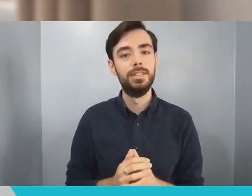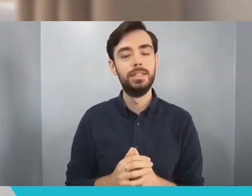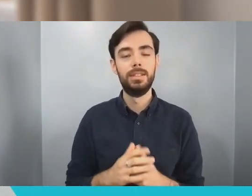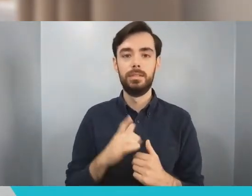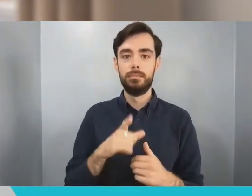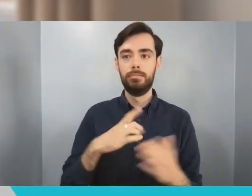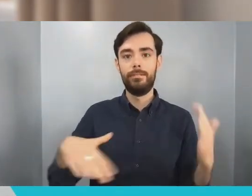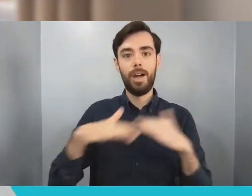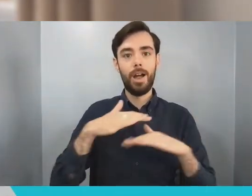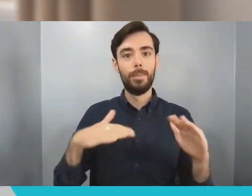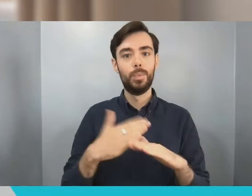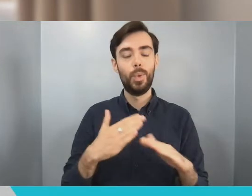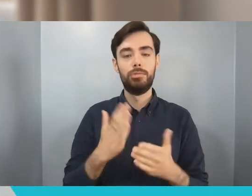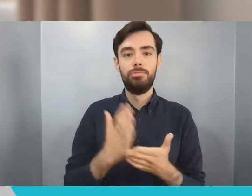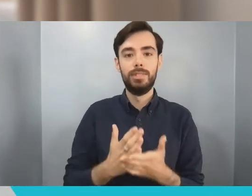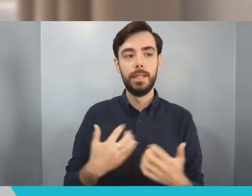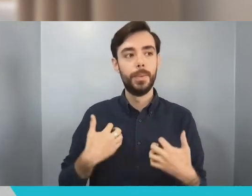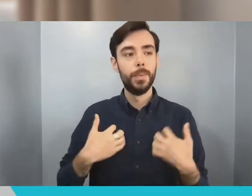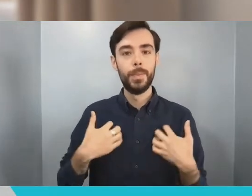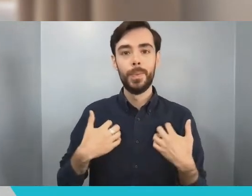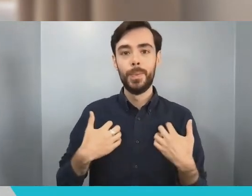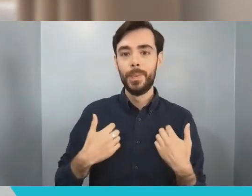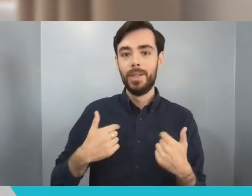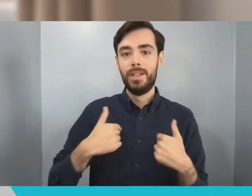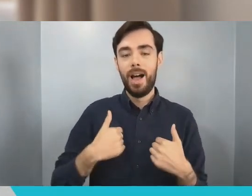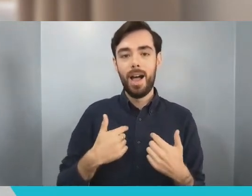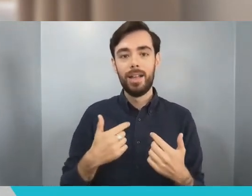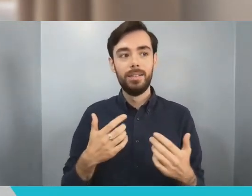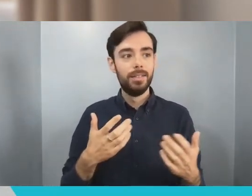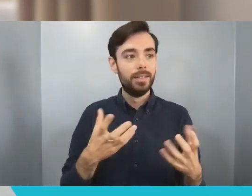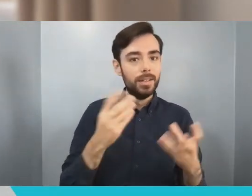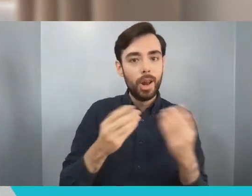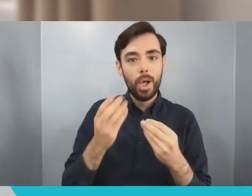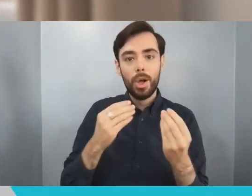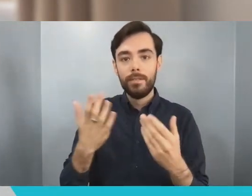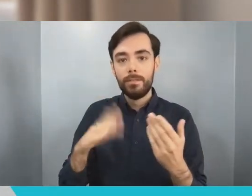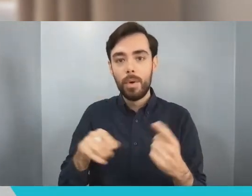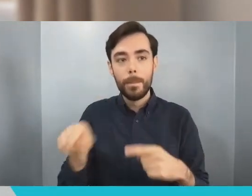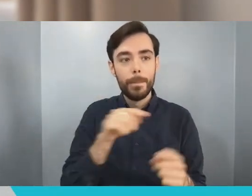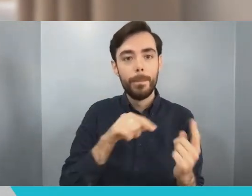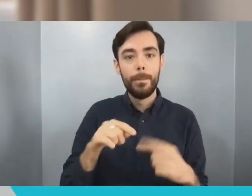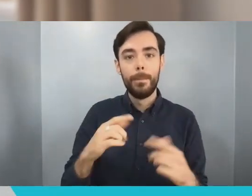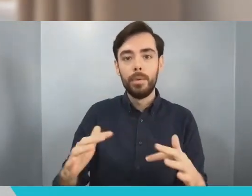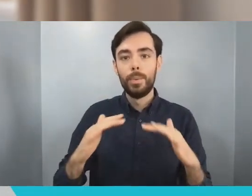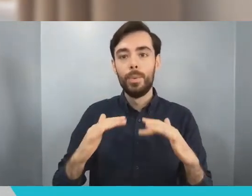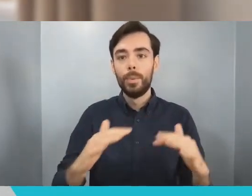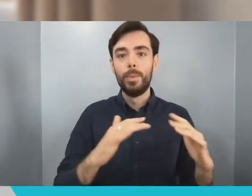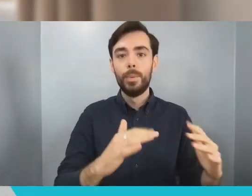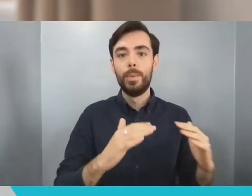of those different inputs, different aspects, different perspectives on life. As you mentioned